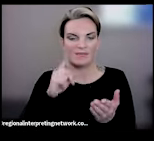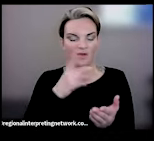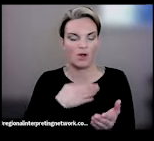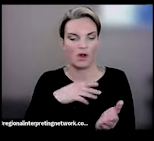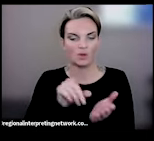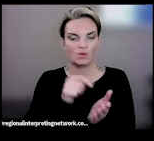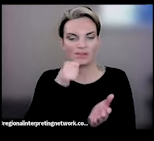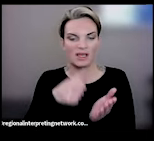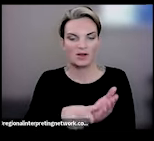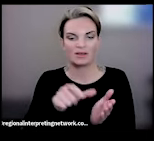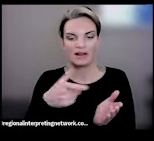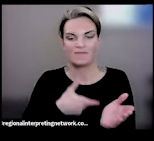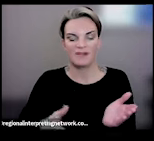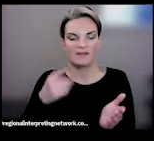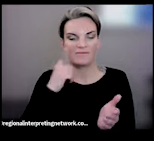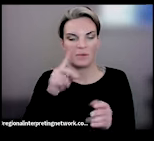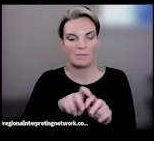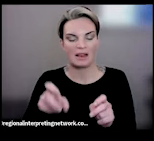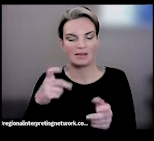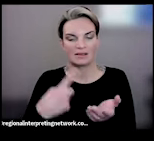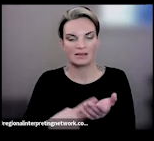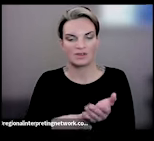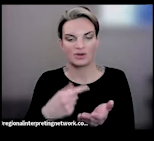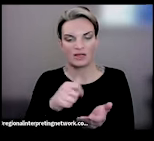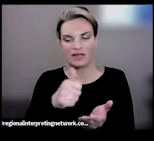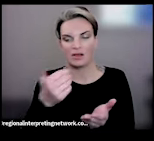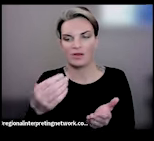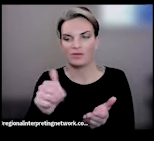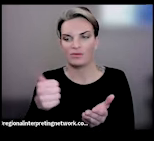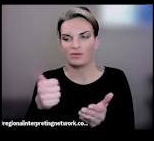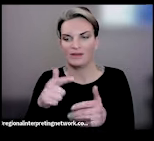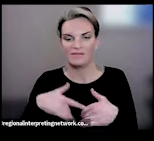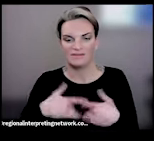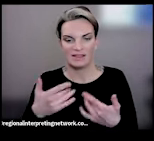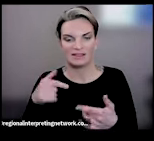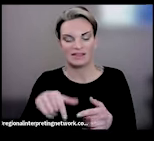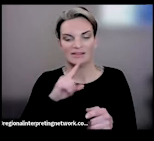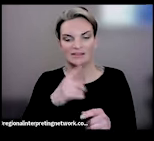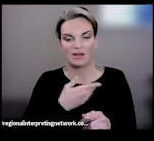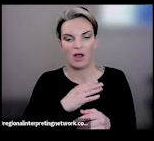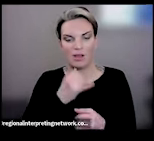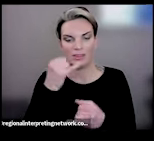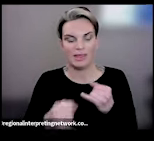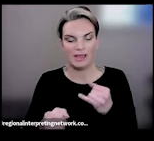an invite to the panel discussion and any other upcoming events. This is our last one for